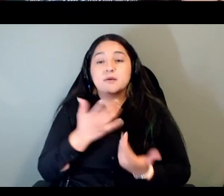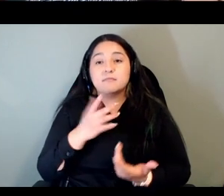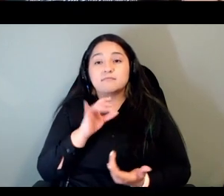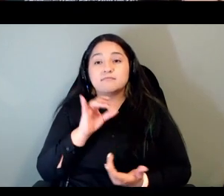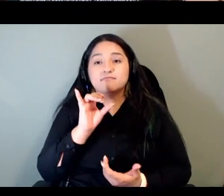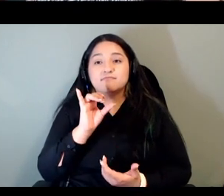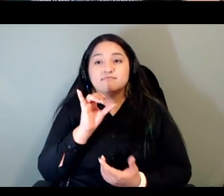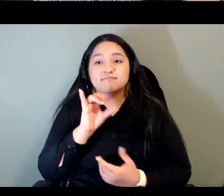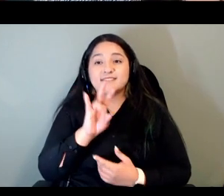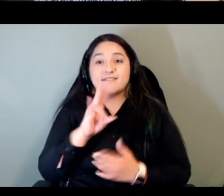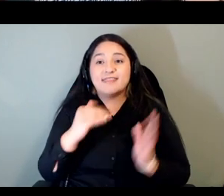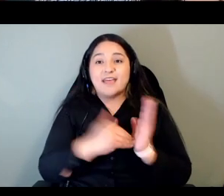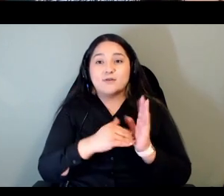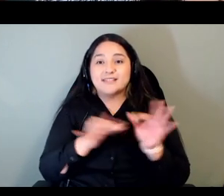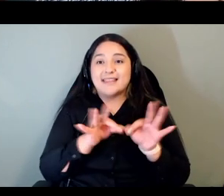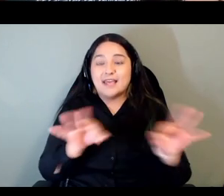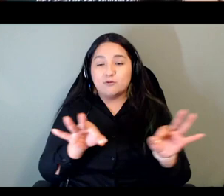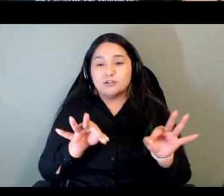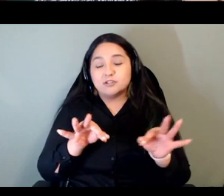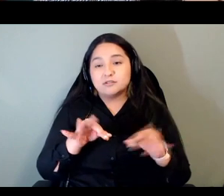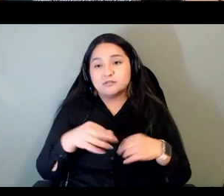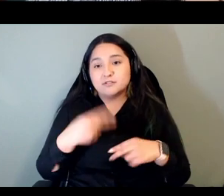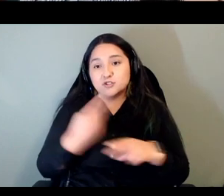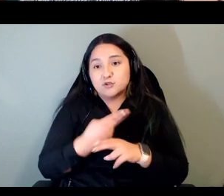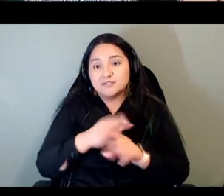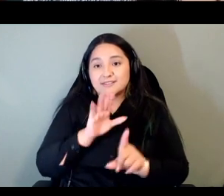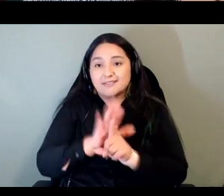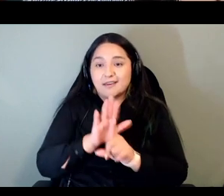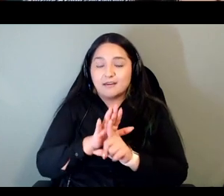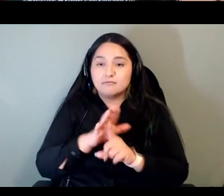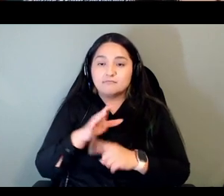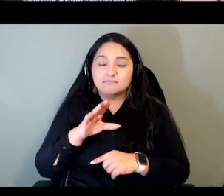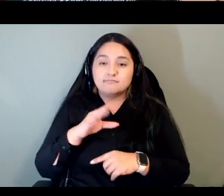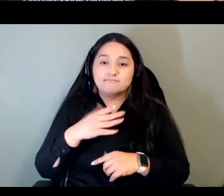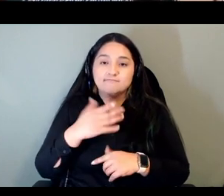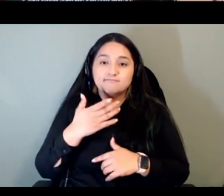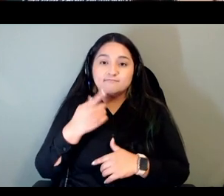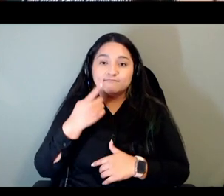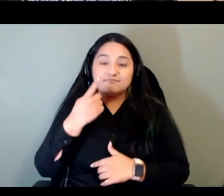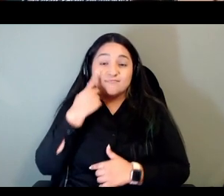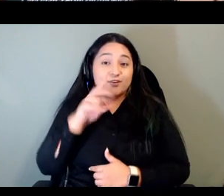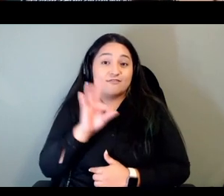000 languages was donating their time and the development and the national research